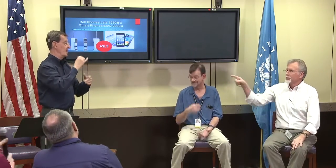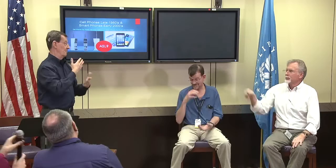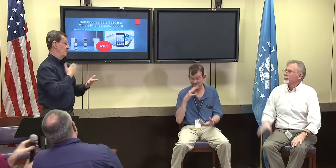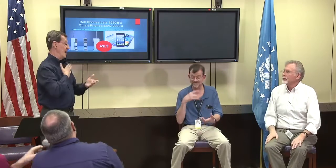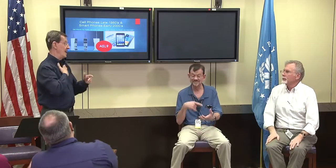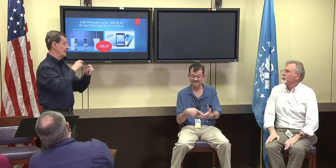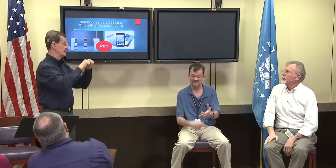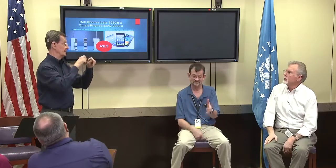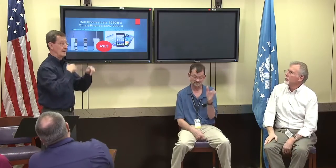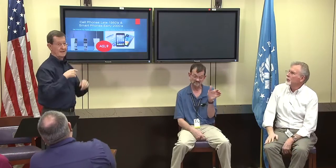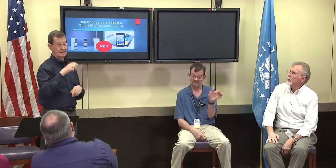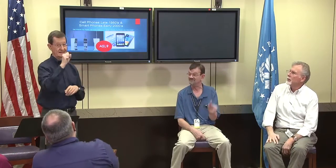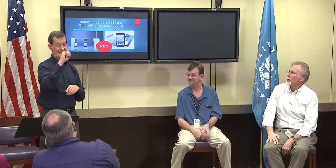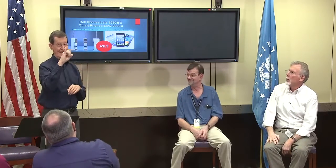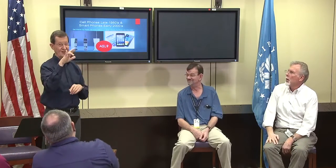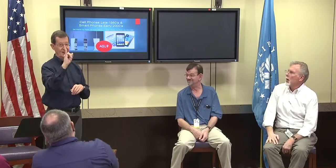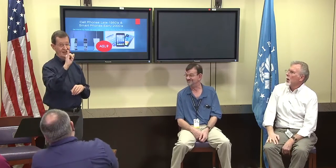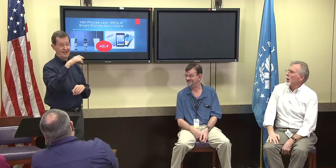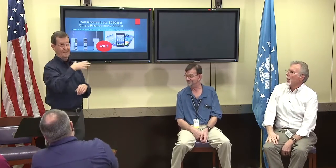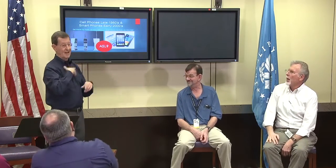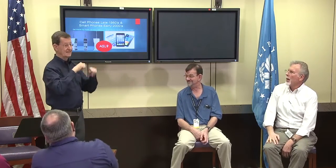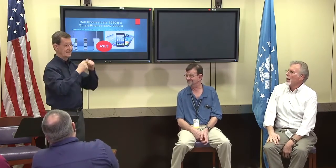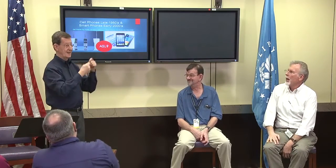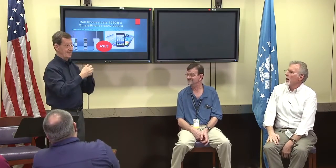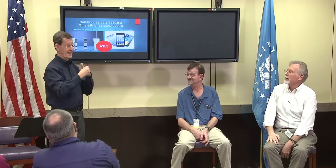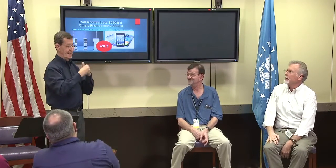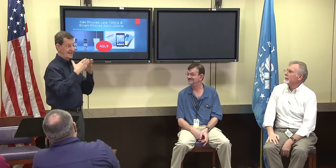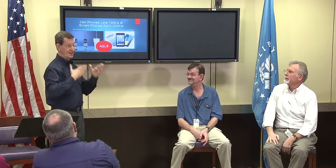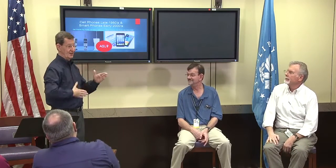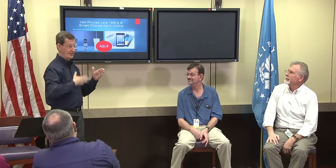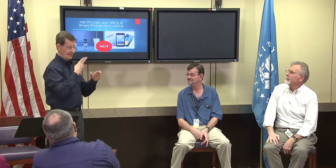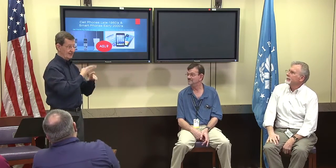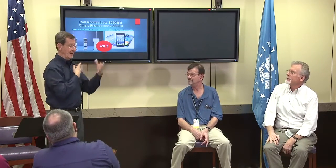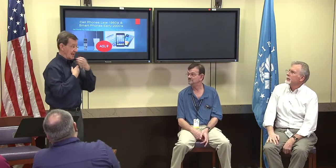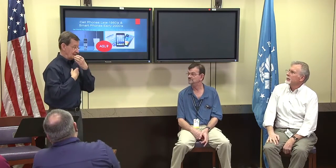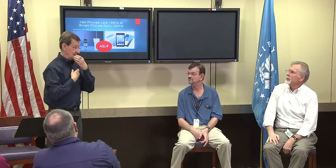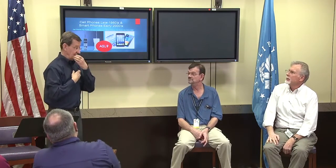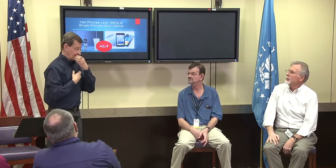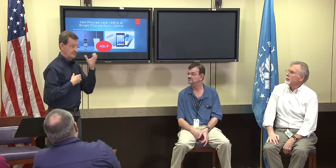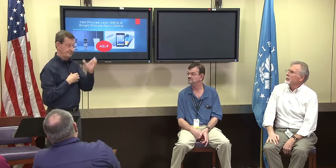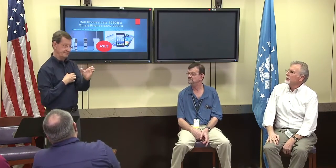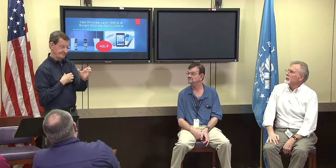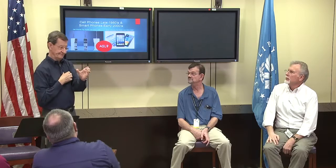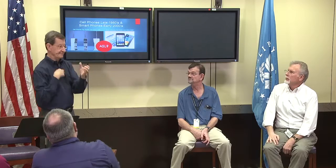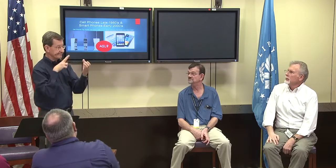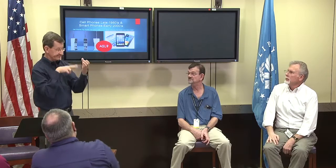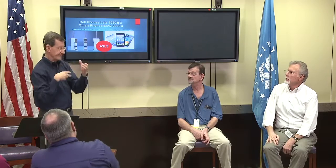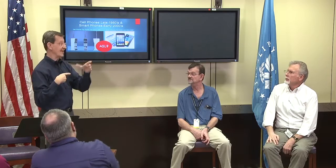Alex Voltman: Alex is saying, my team leader uses Siri on the iPhone a lot.